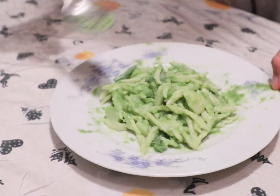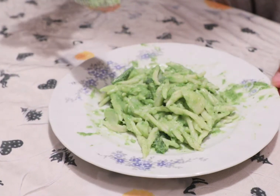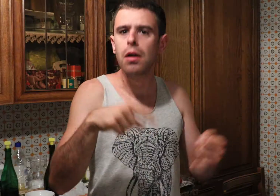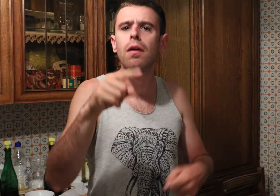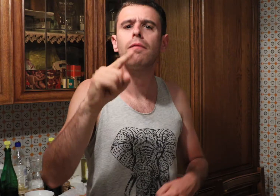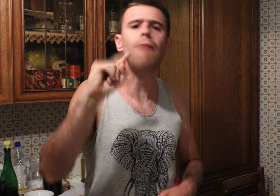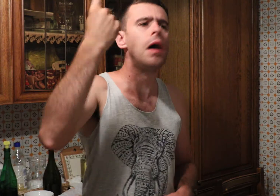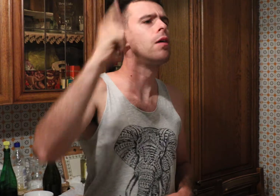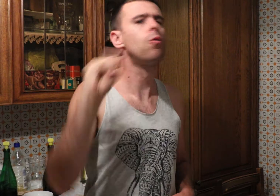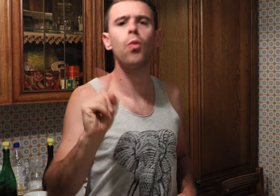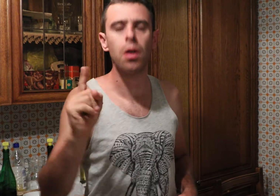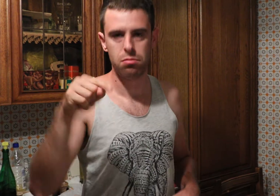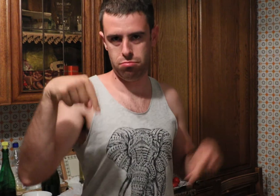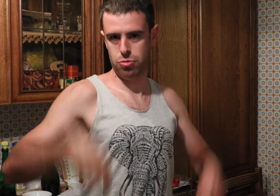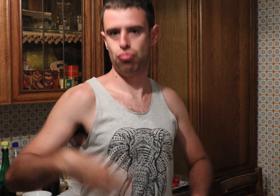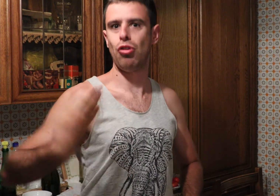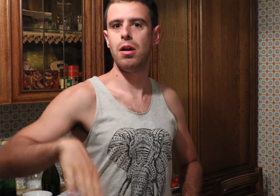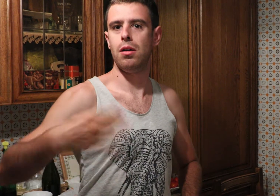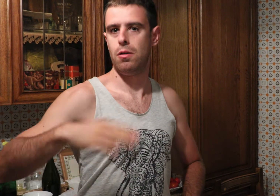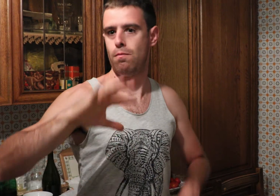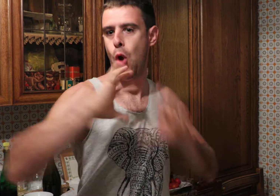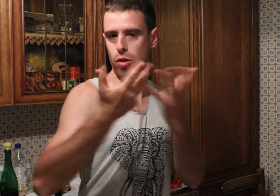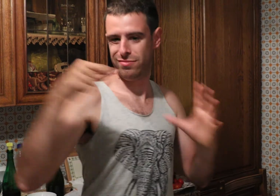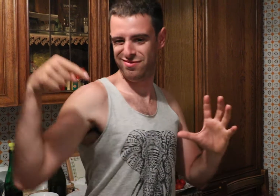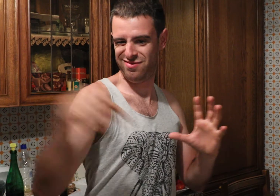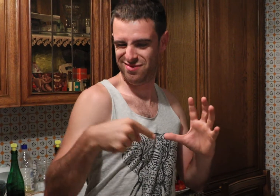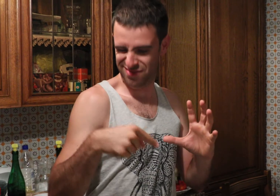Pesto was invented in Genoa, Italy.